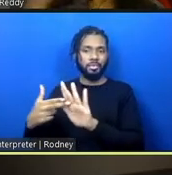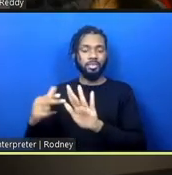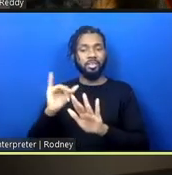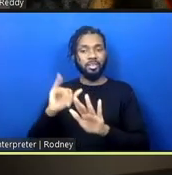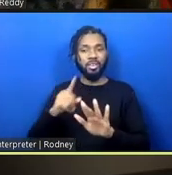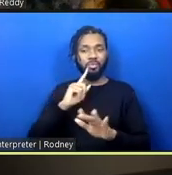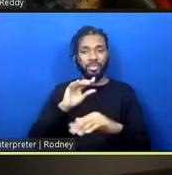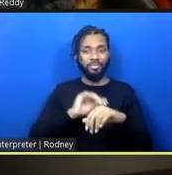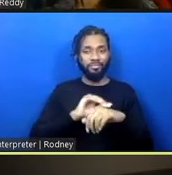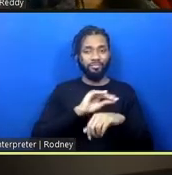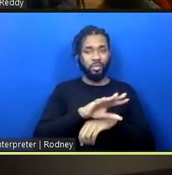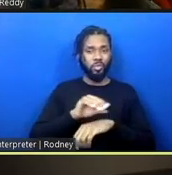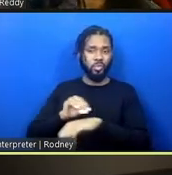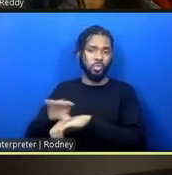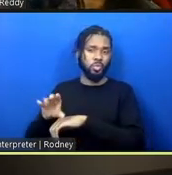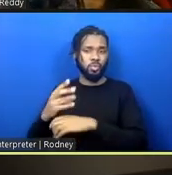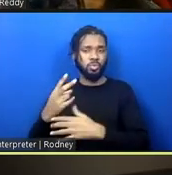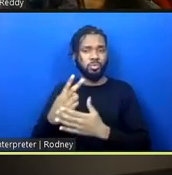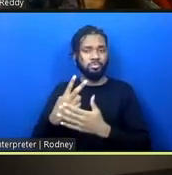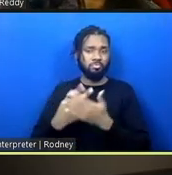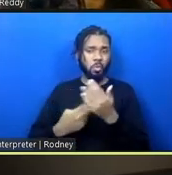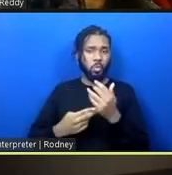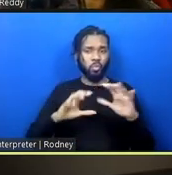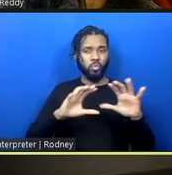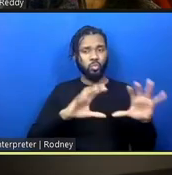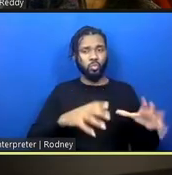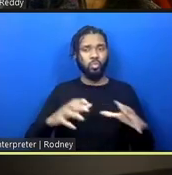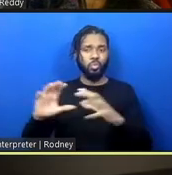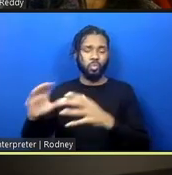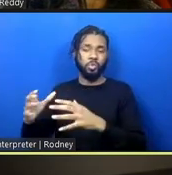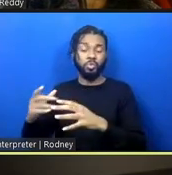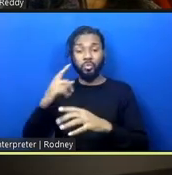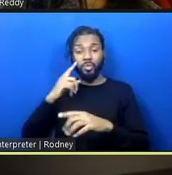I wanted to really think about how working with people on the outside, but